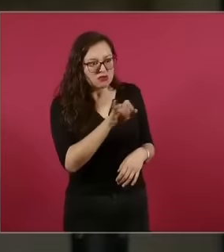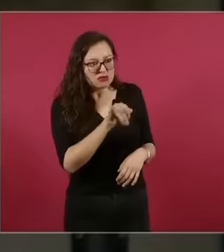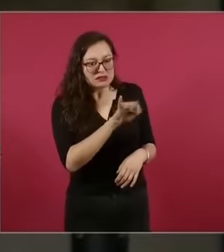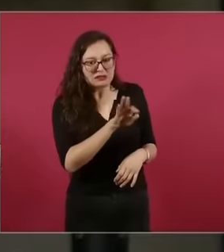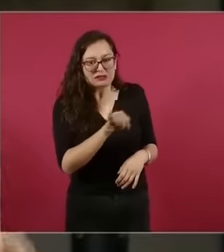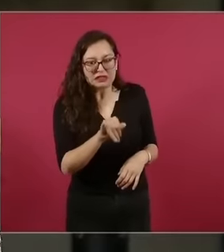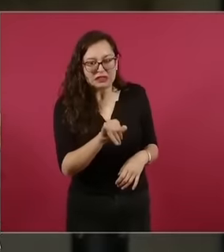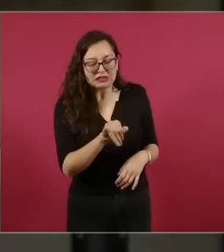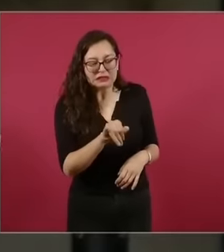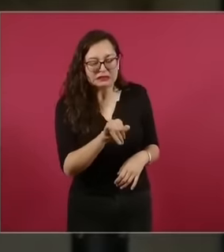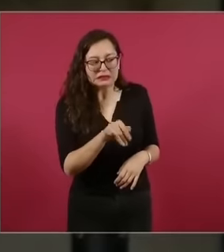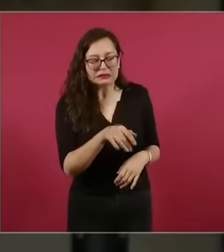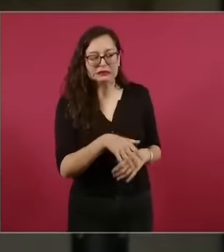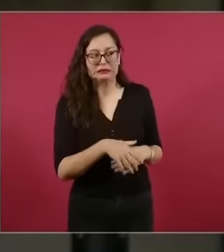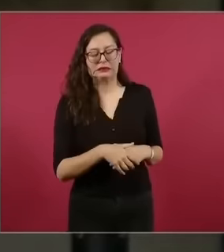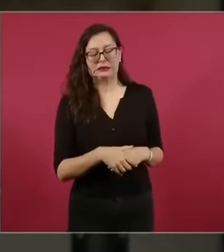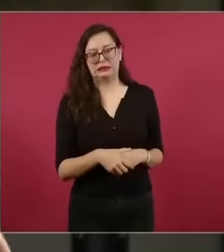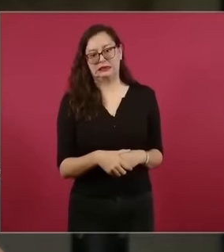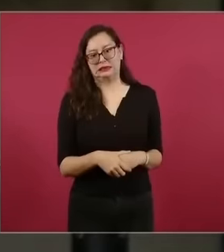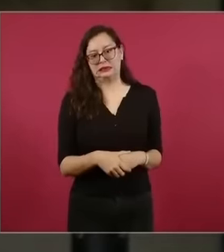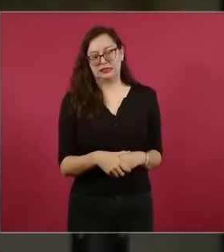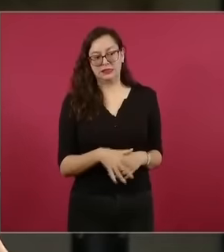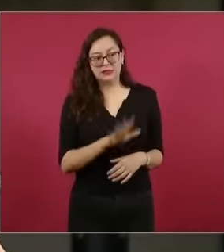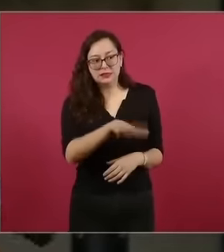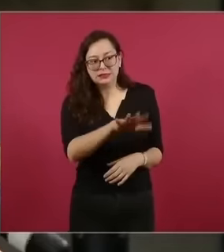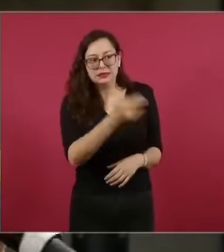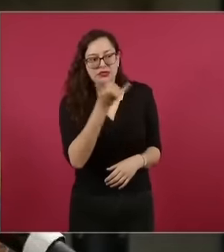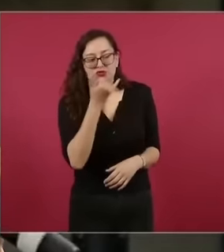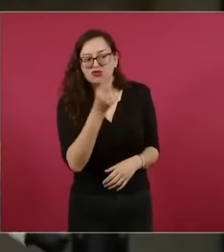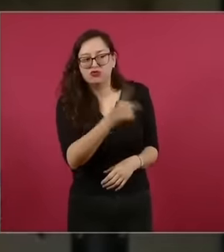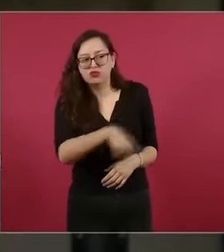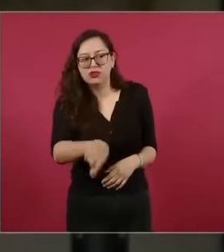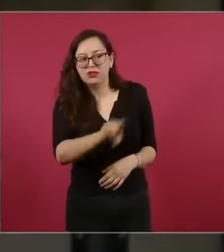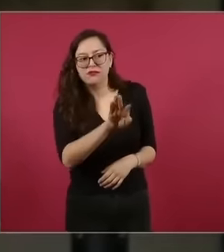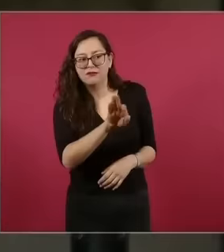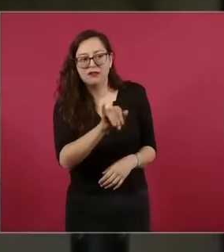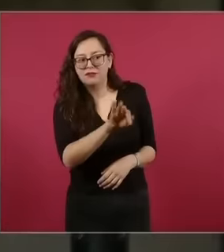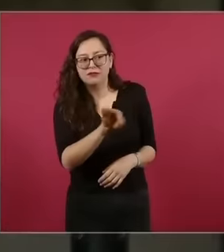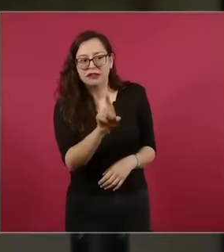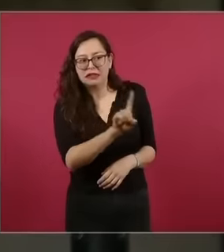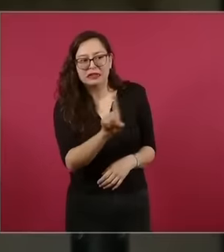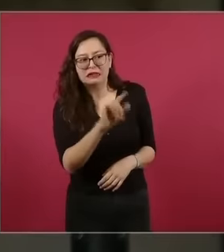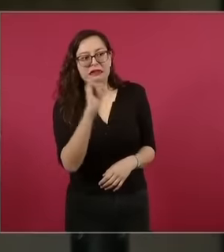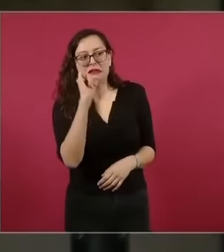get angrier when you specify one that they do not They are the fifí who are an aspirational class